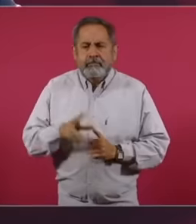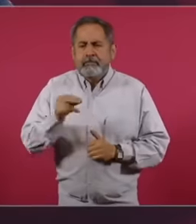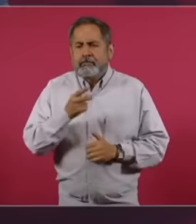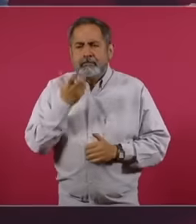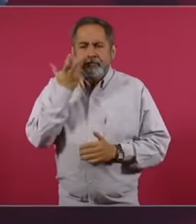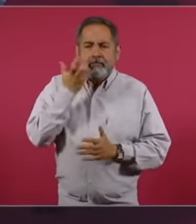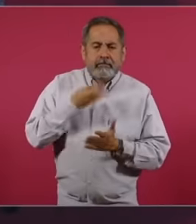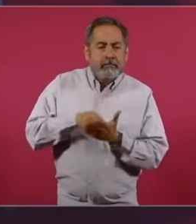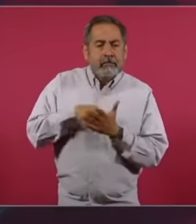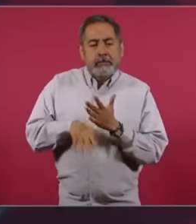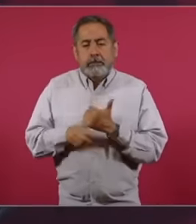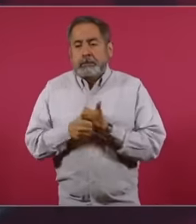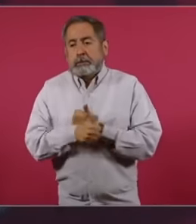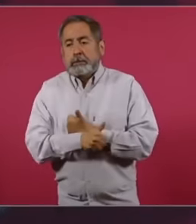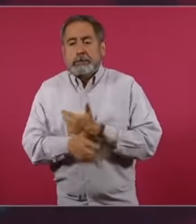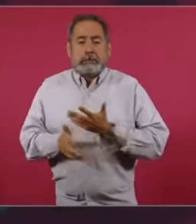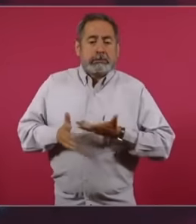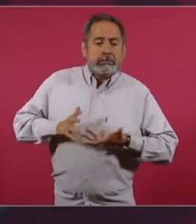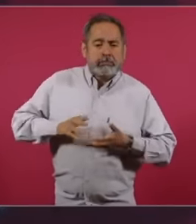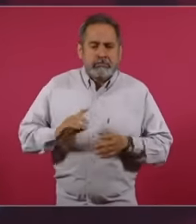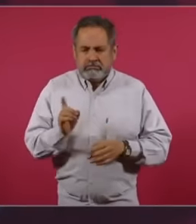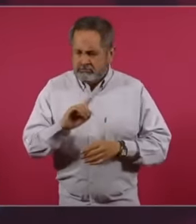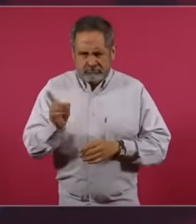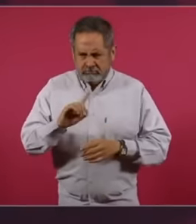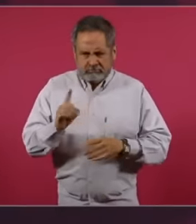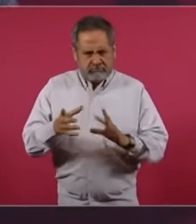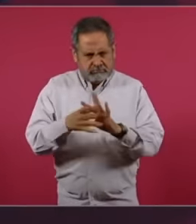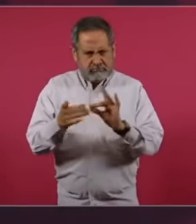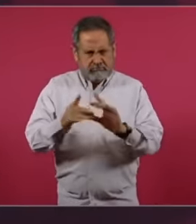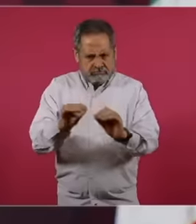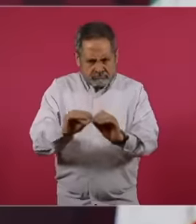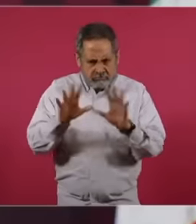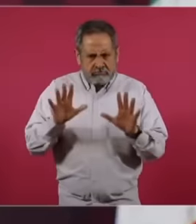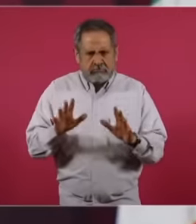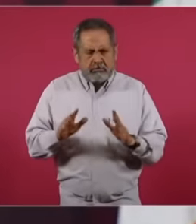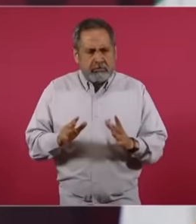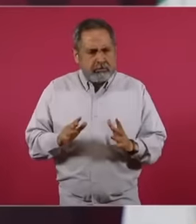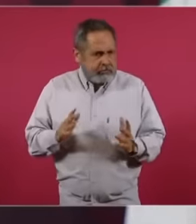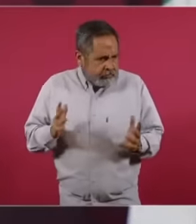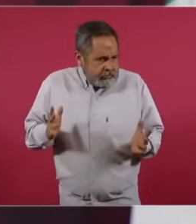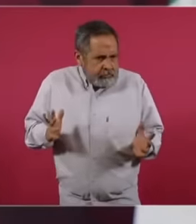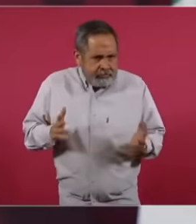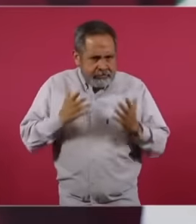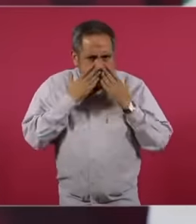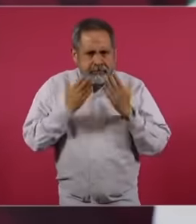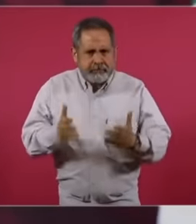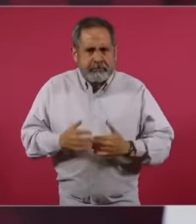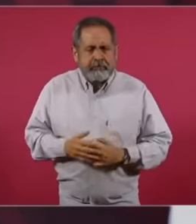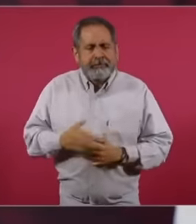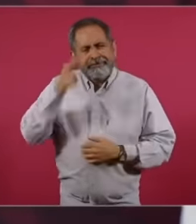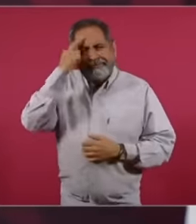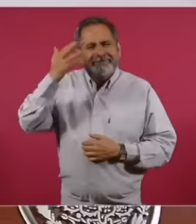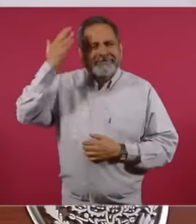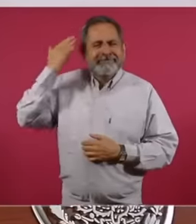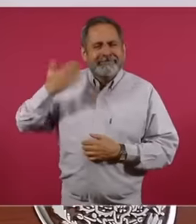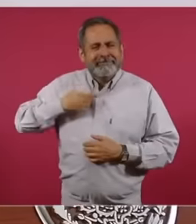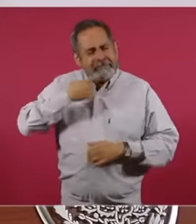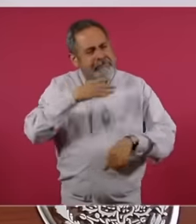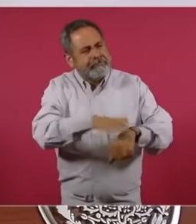bush, I even complained to them about a report that I think